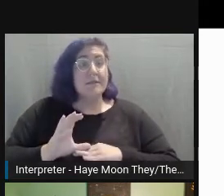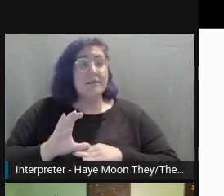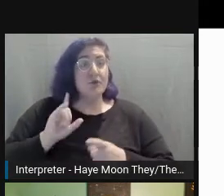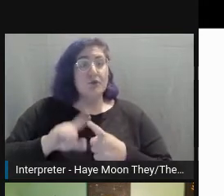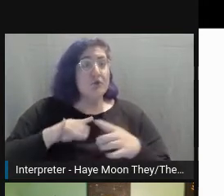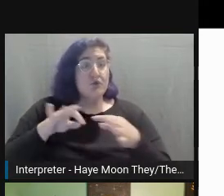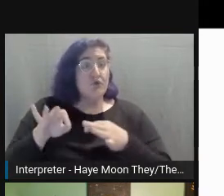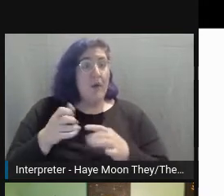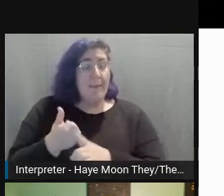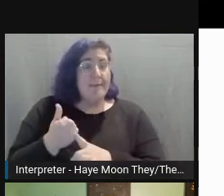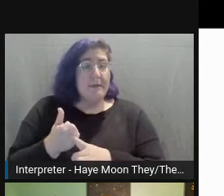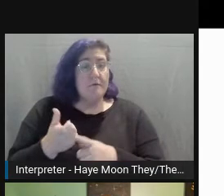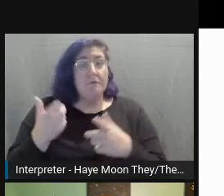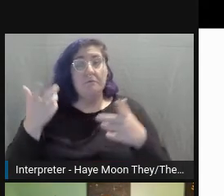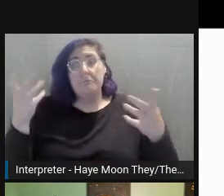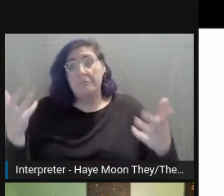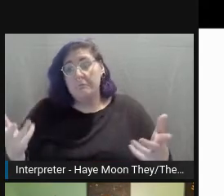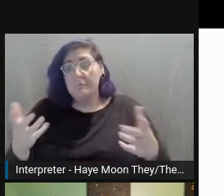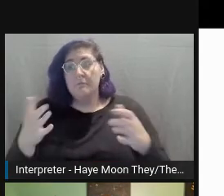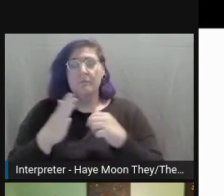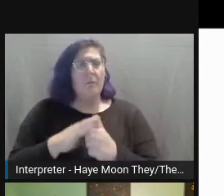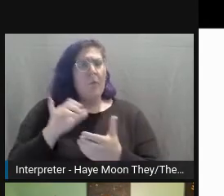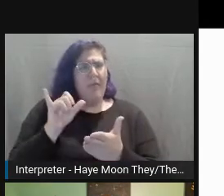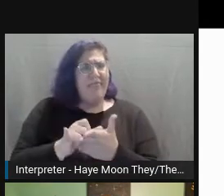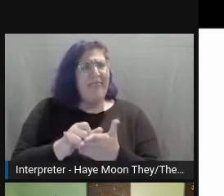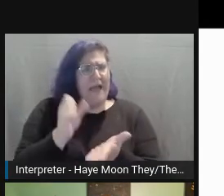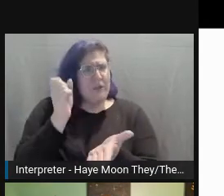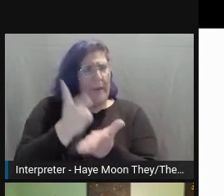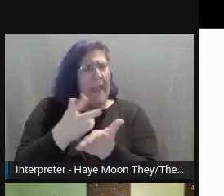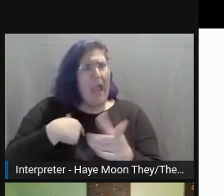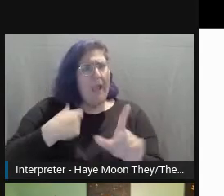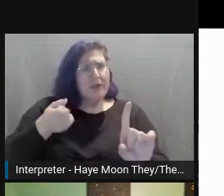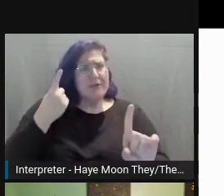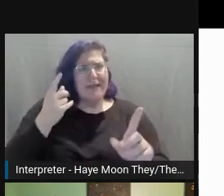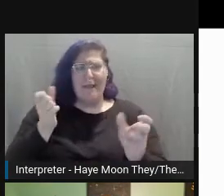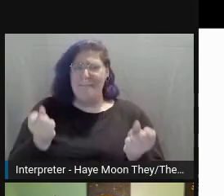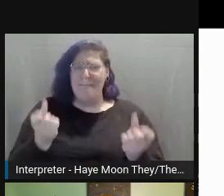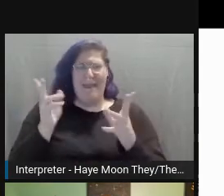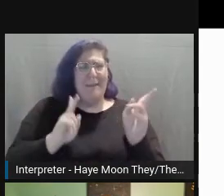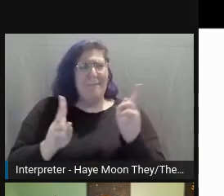While that is valid, and I know a lot of people struggle with self-image,